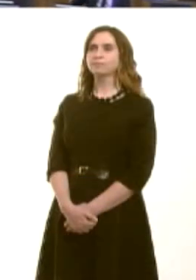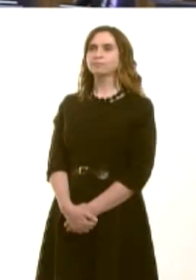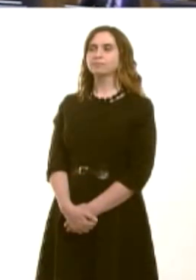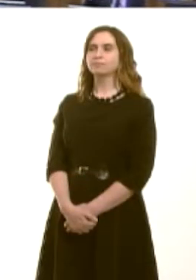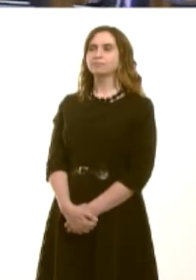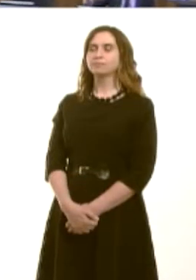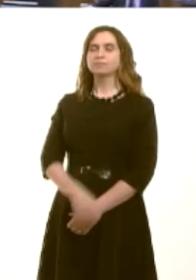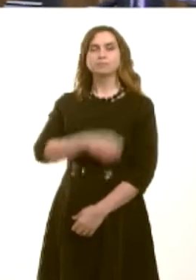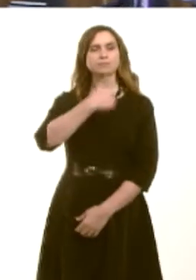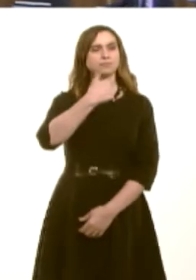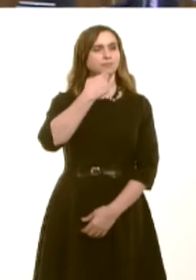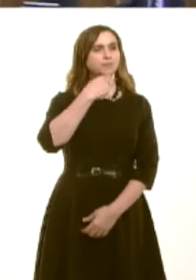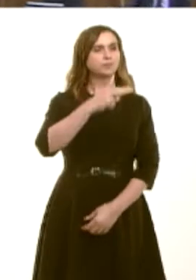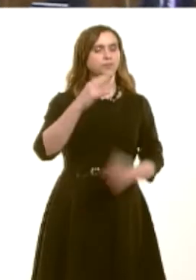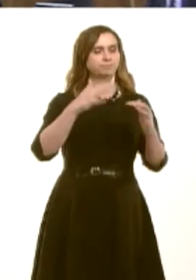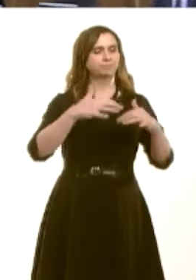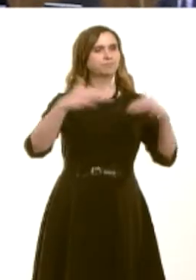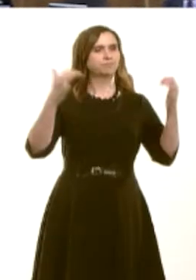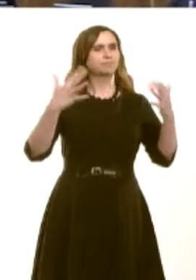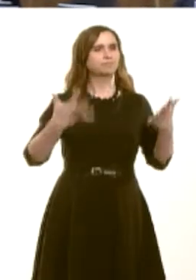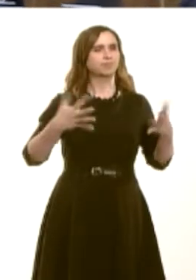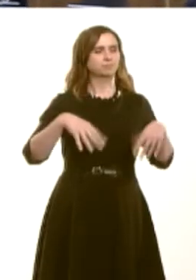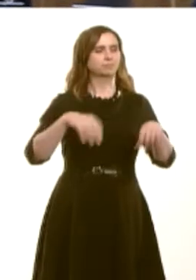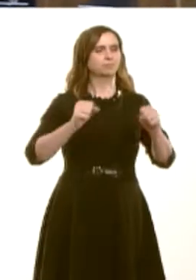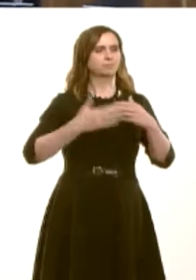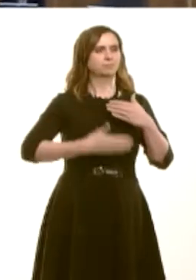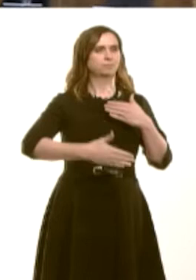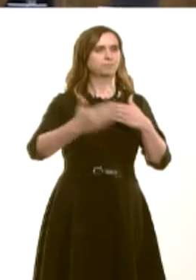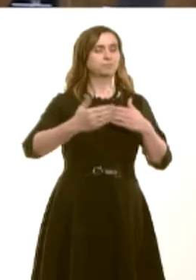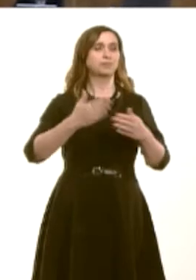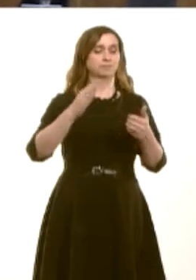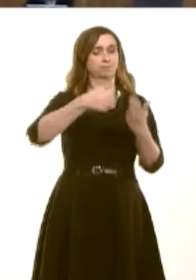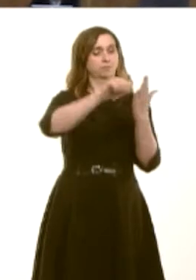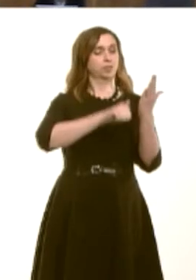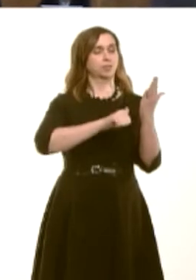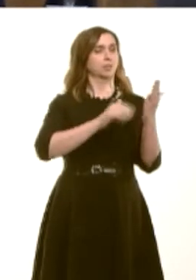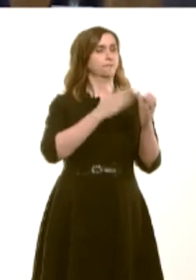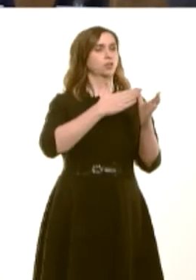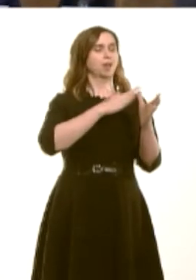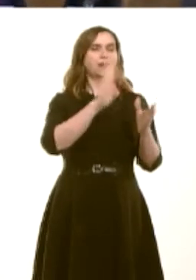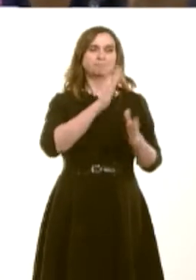Y Llywydd / The Presiding Officer: Good afternoon. The National Assembly for Wales is now in session, and the first item this afternoonóno, I beg your pardon. I have something before